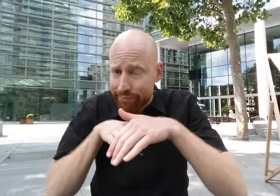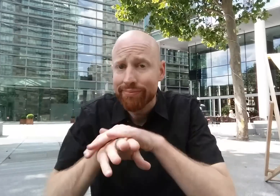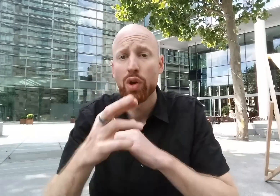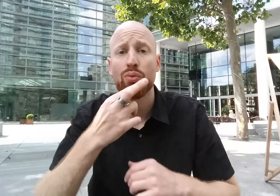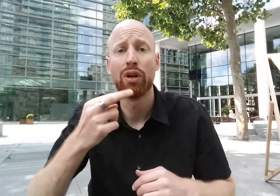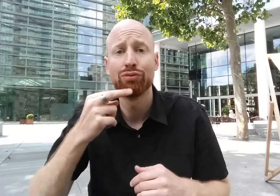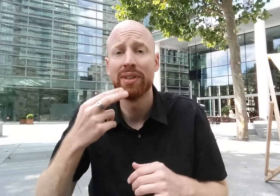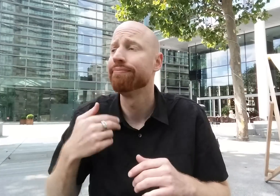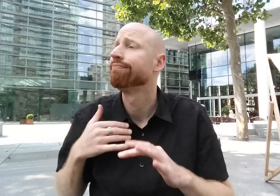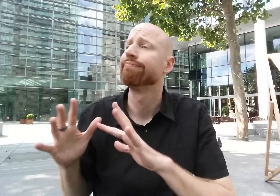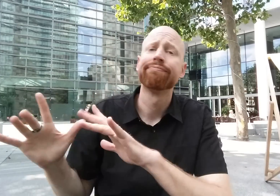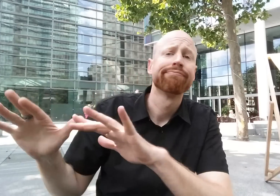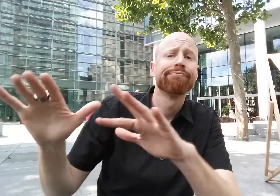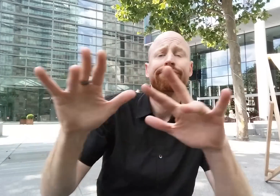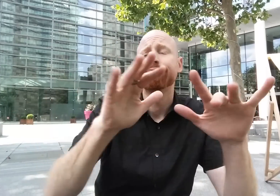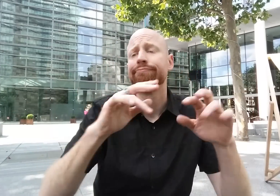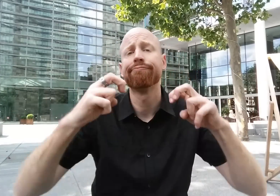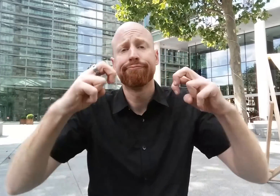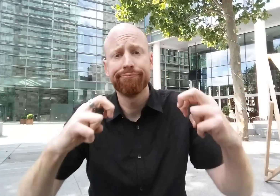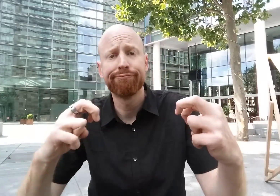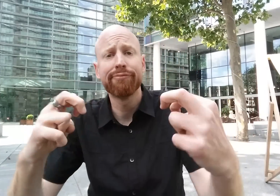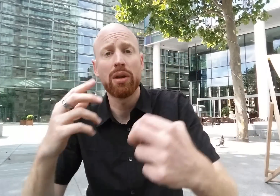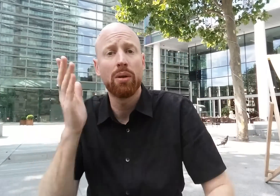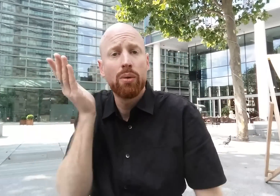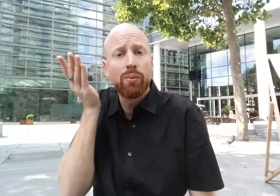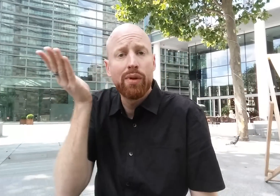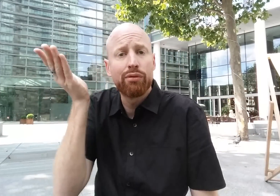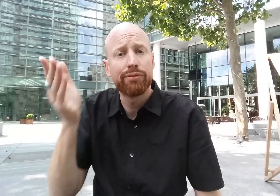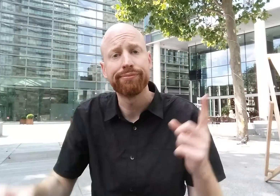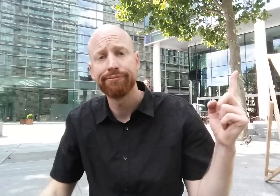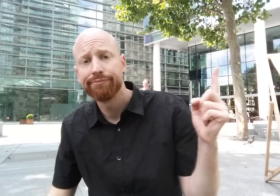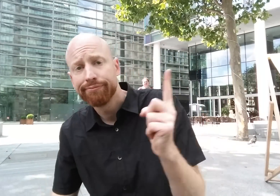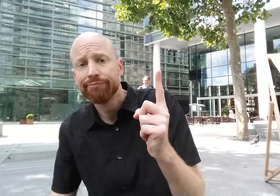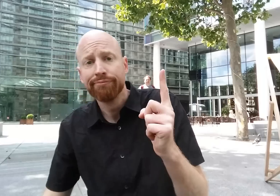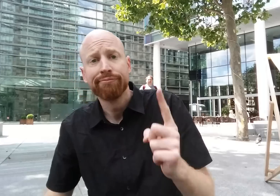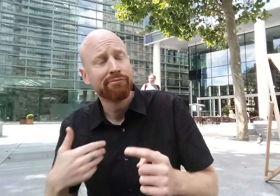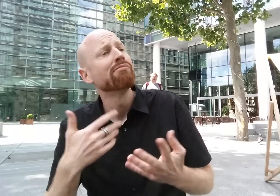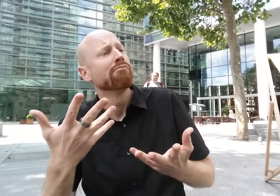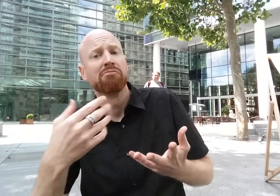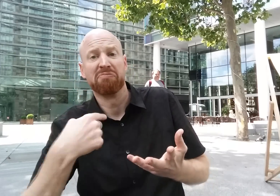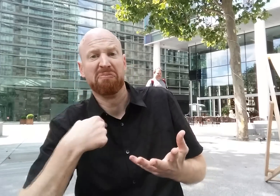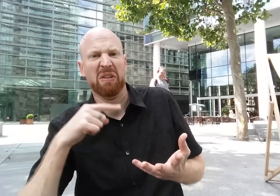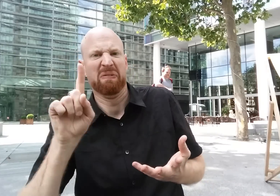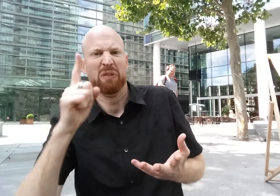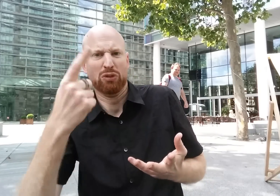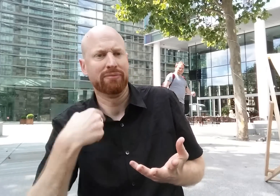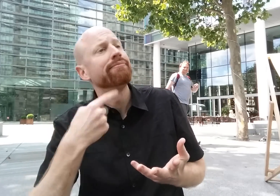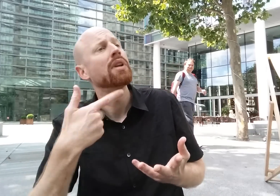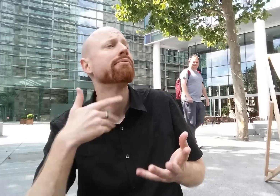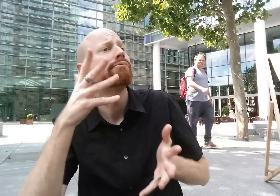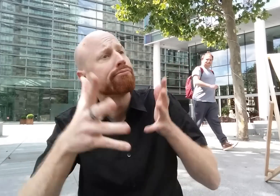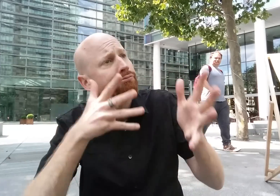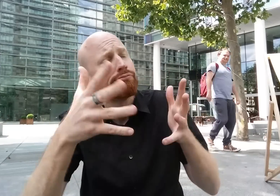they're aware of what I'll be doing. After entering the restaurant and getting seated, the waiter comes to take our order, starting with me first. I let the waiter know